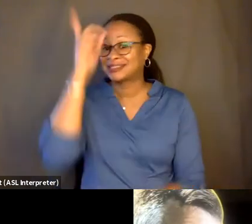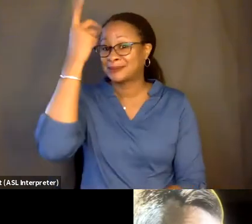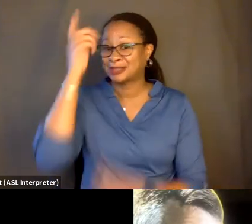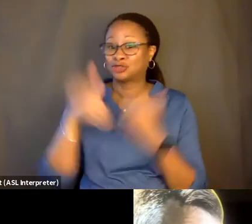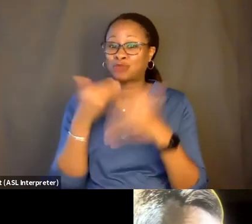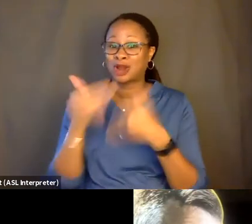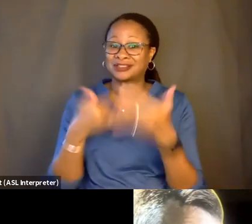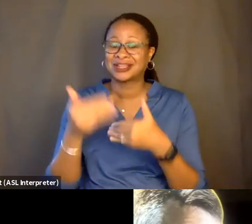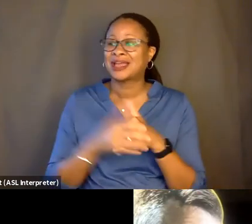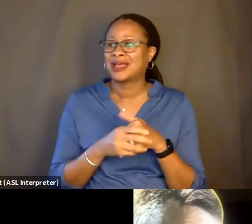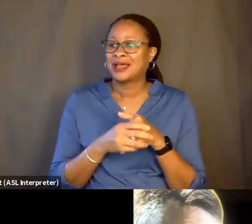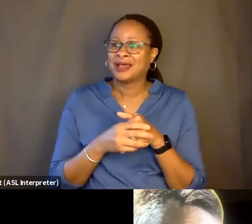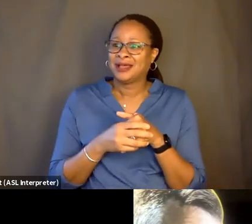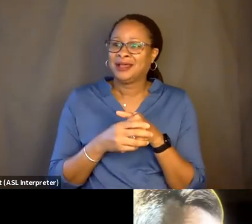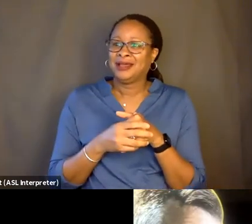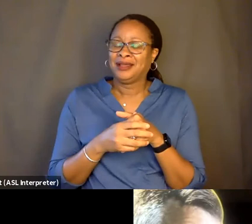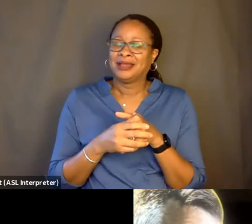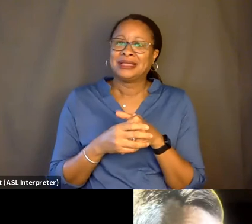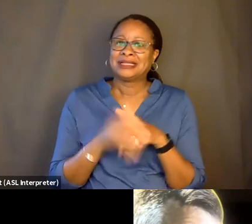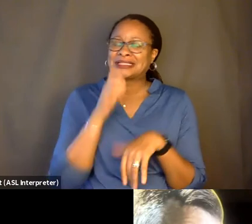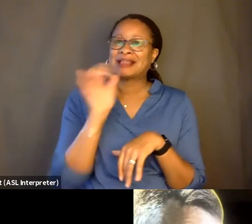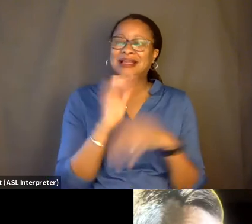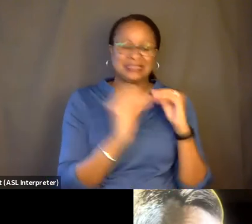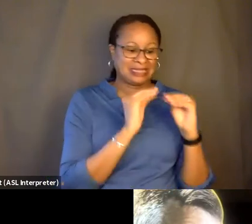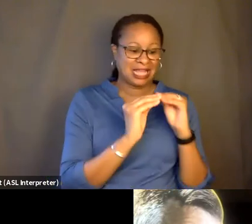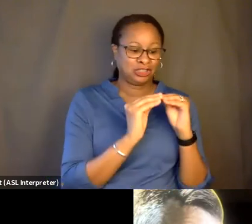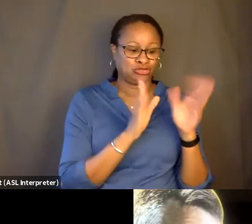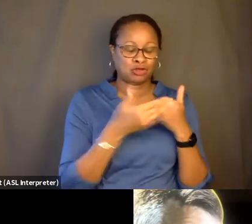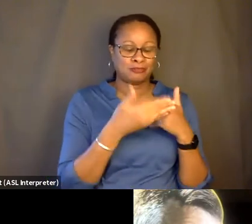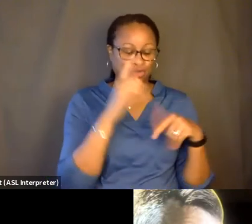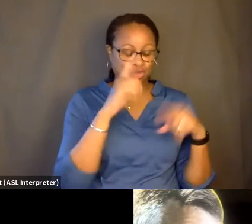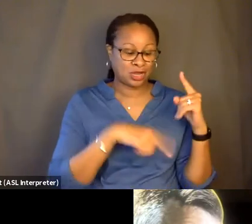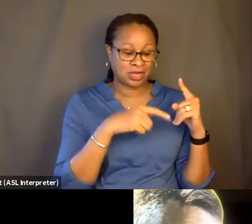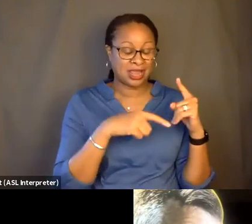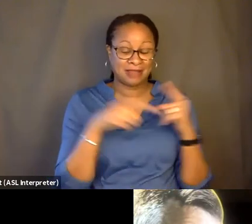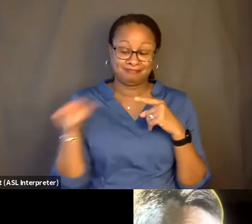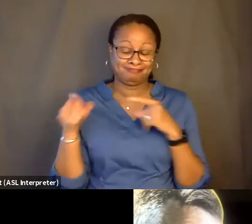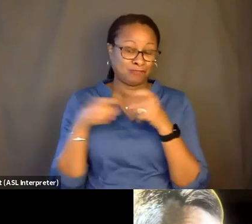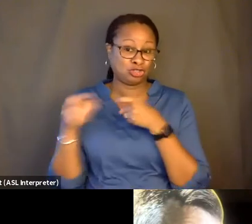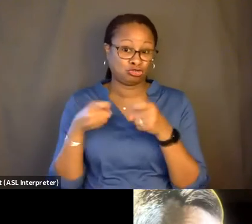that, unlike, you know, the edit room, you just can't control. So he's on his own timeline that you didn't invent